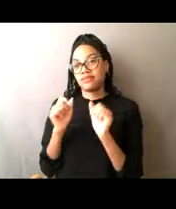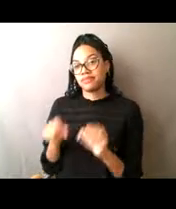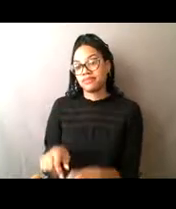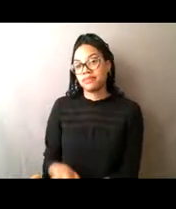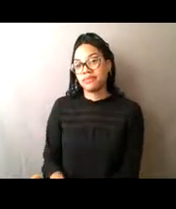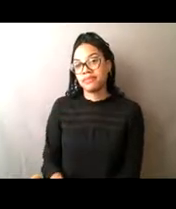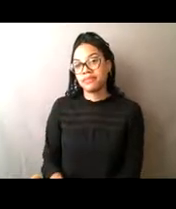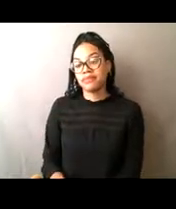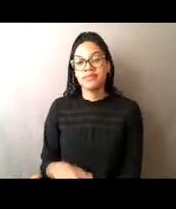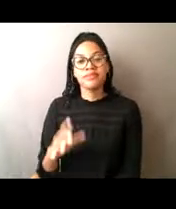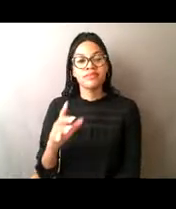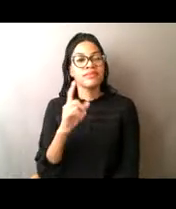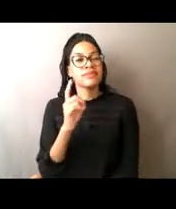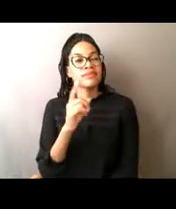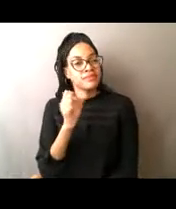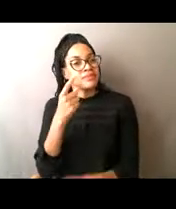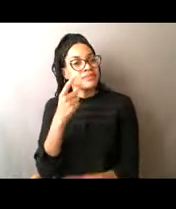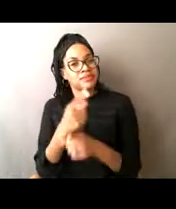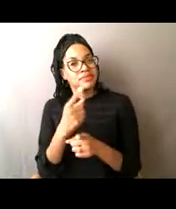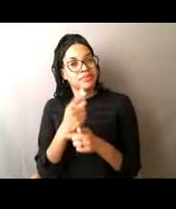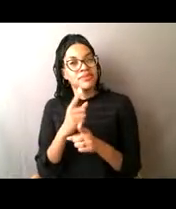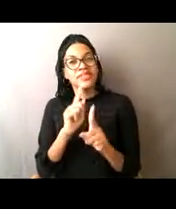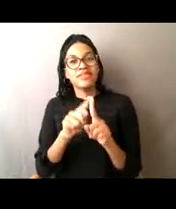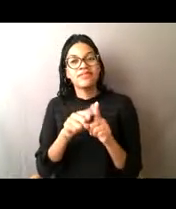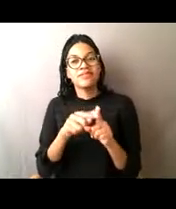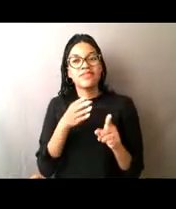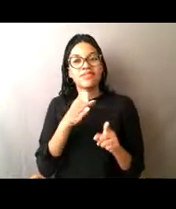with so many different fisheries, it might be, it might get confusing